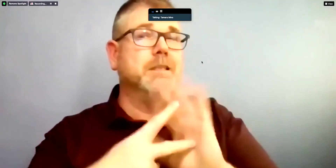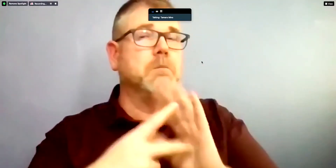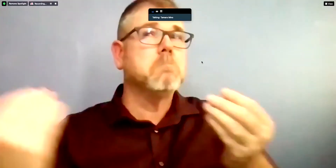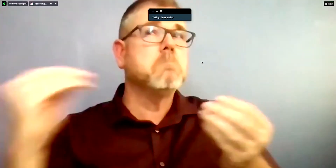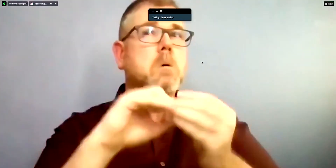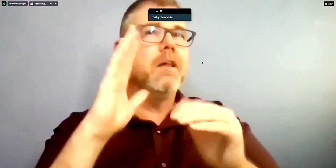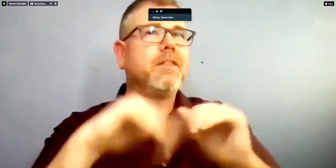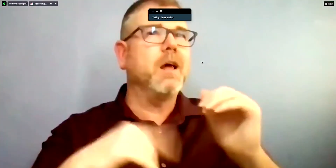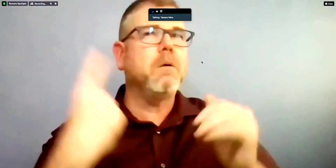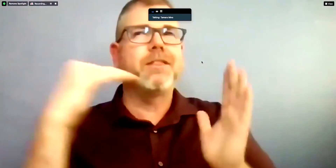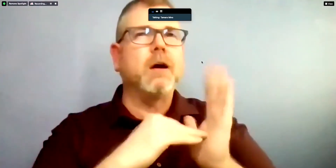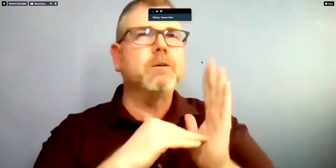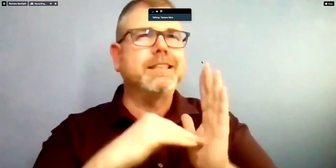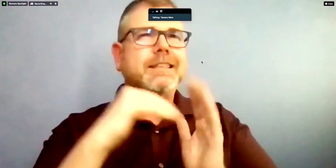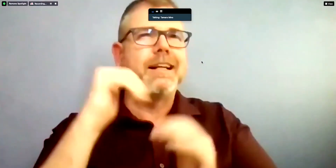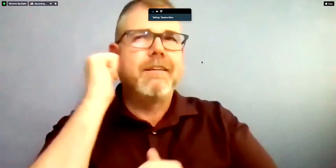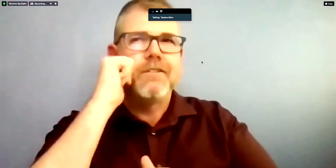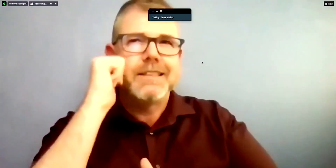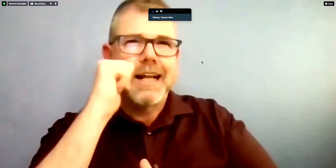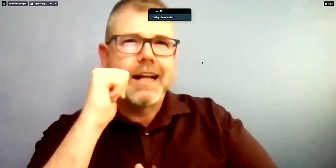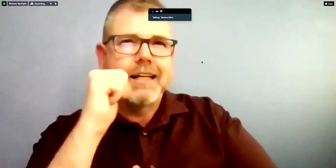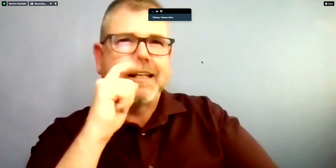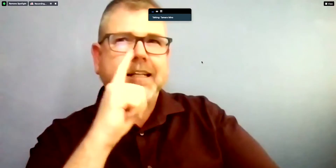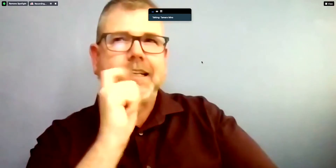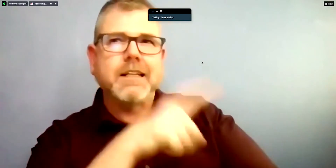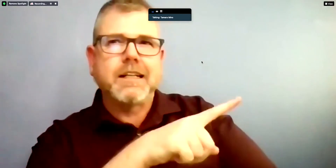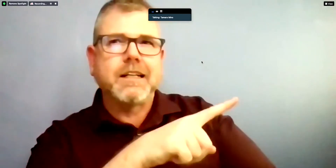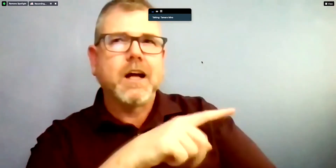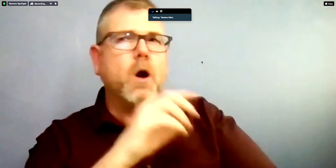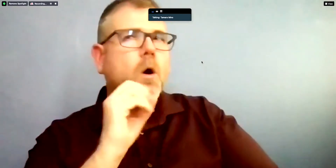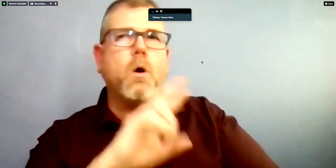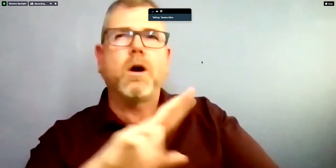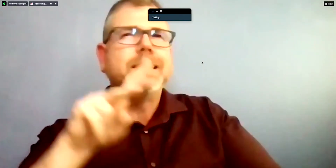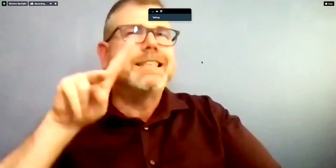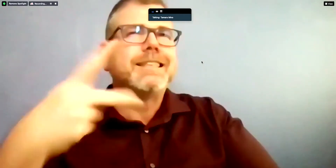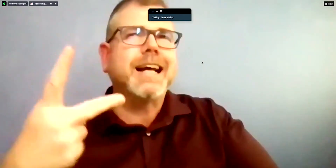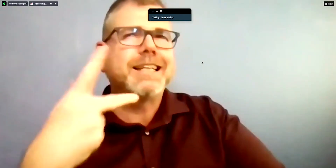are you know the second doses for these people are gonna be including that in that1,000 doses daily?